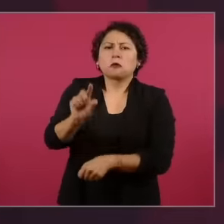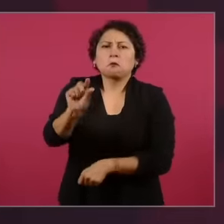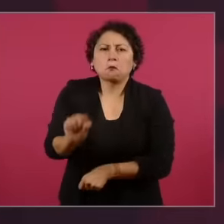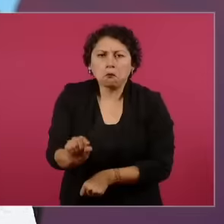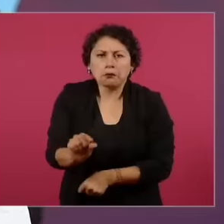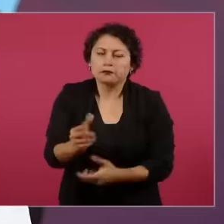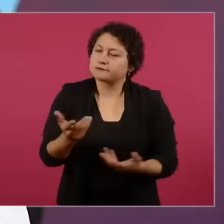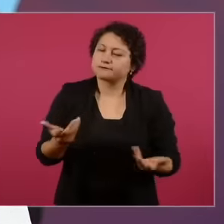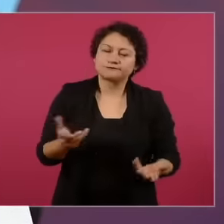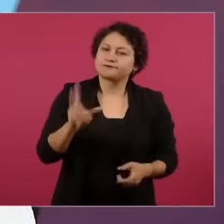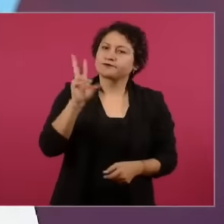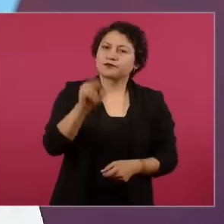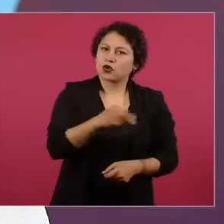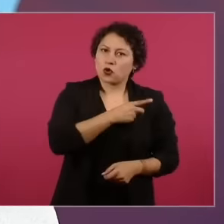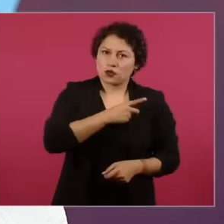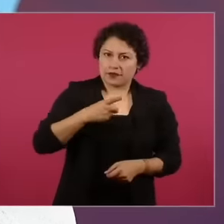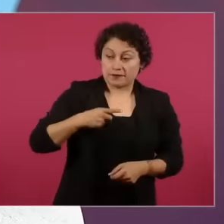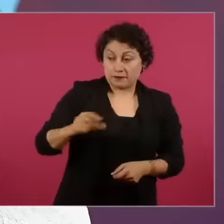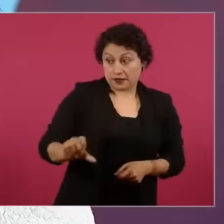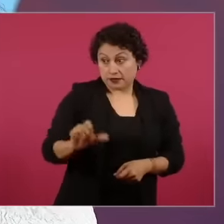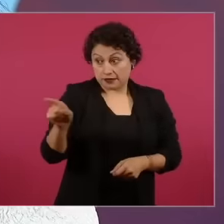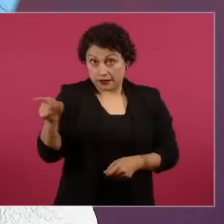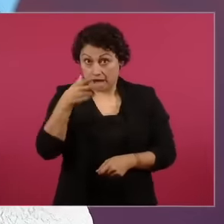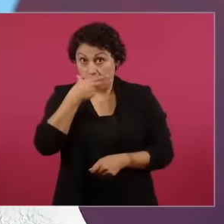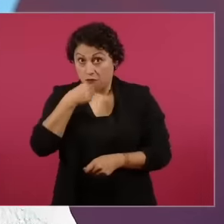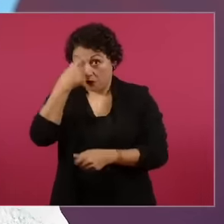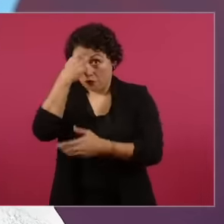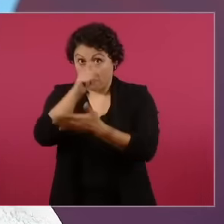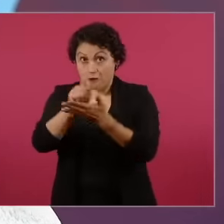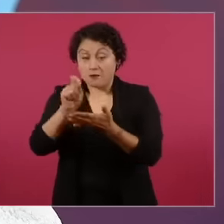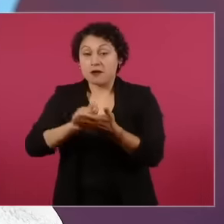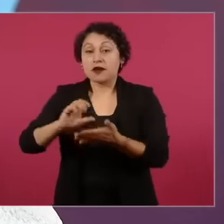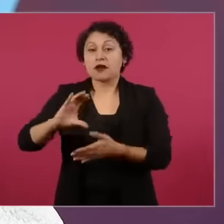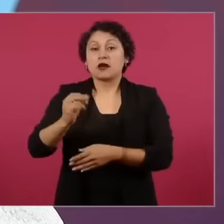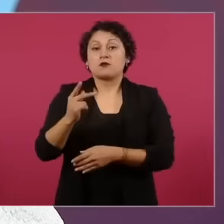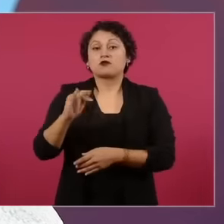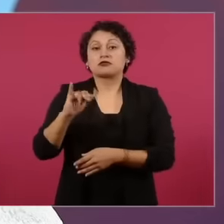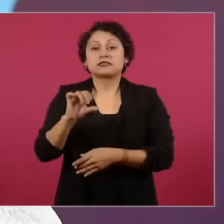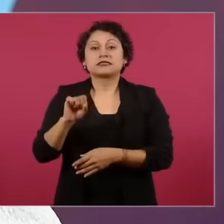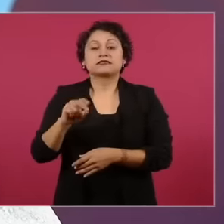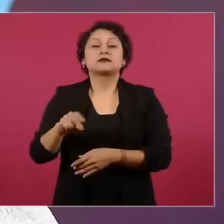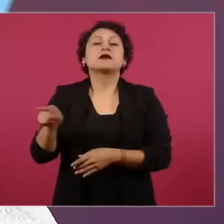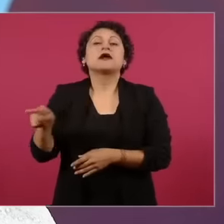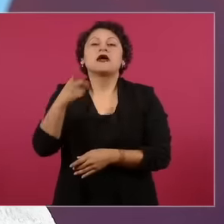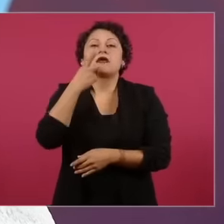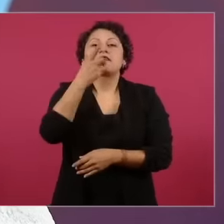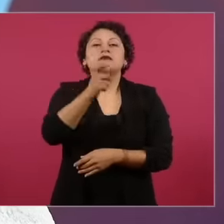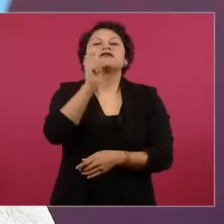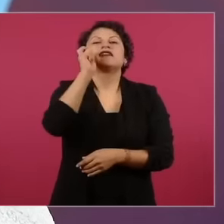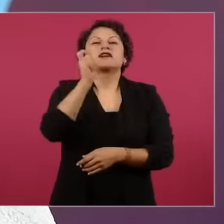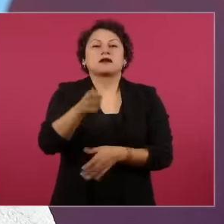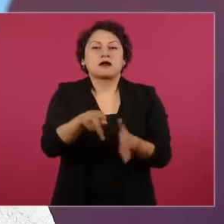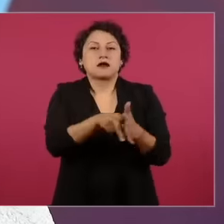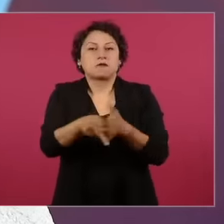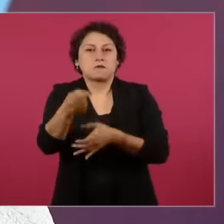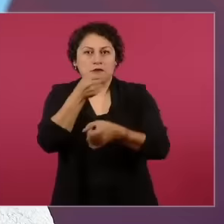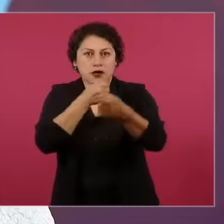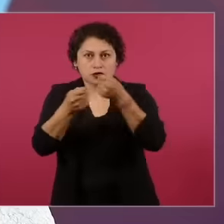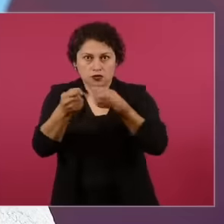kapinski. He also said that to be good journalists you must first be good people